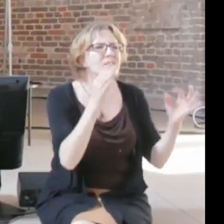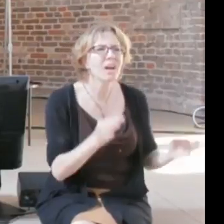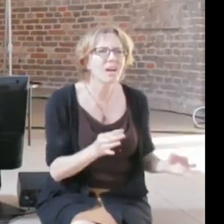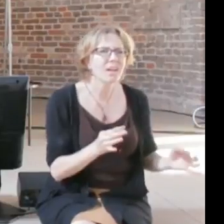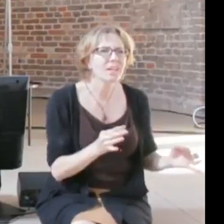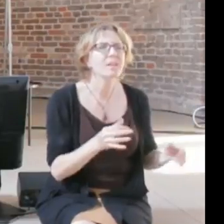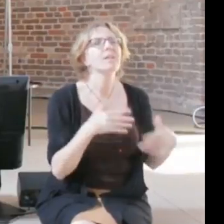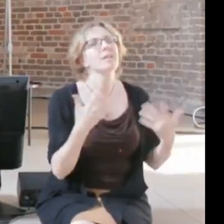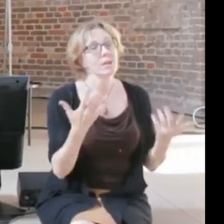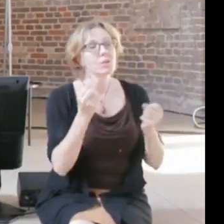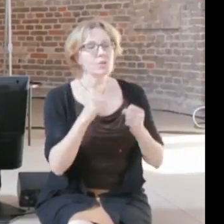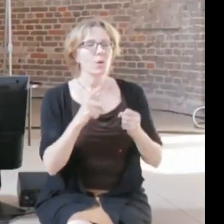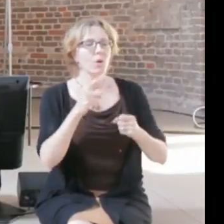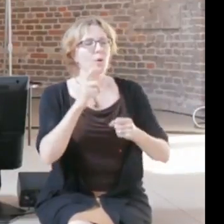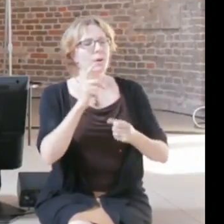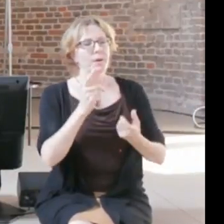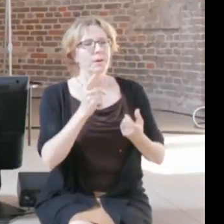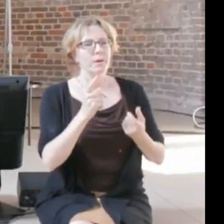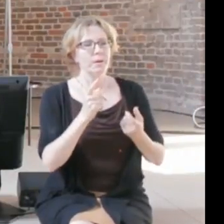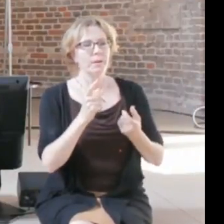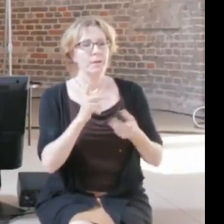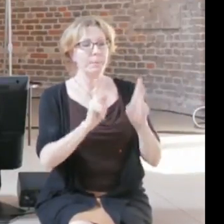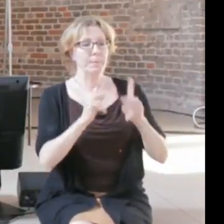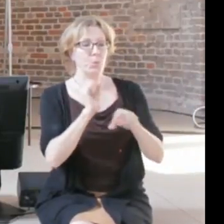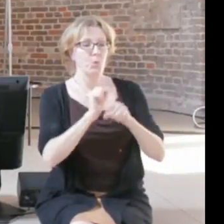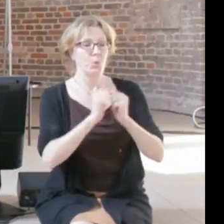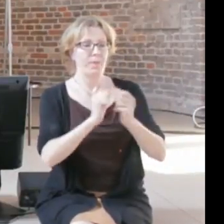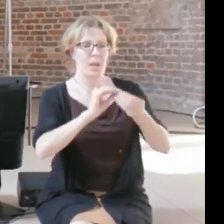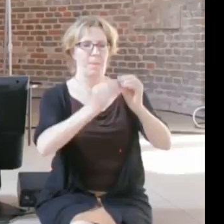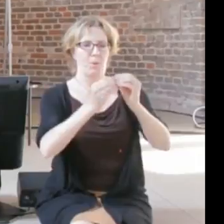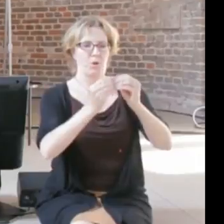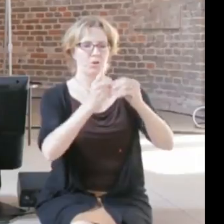and machine learning people is trying to come up with a checkbox that says this is the definition